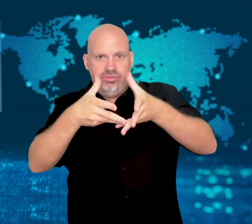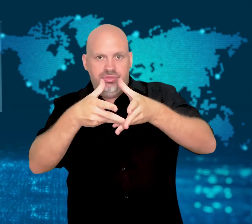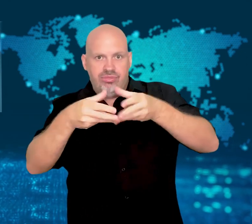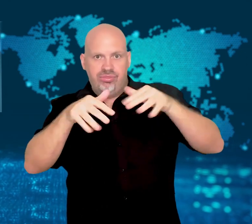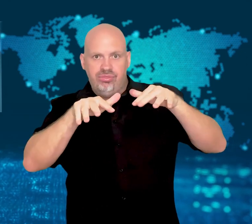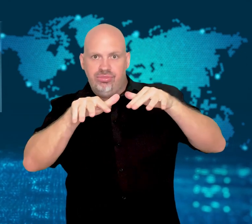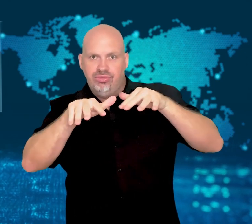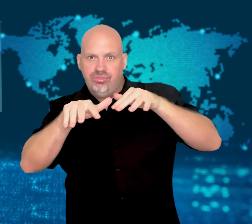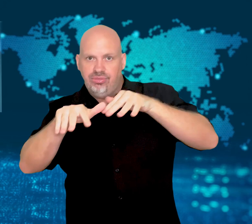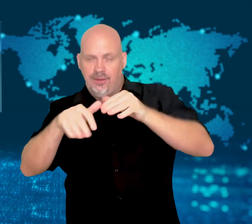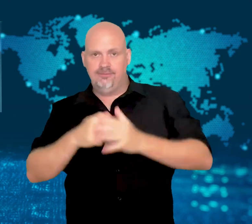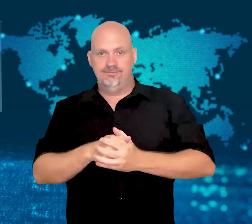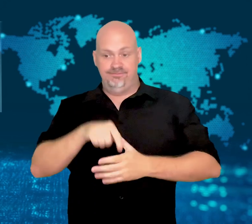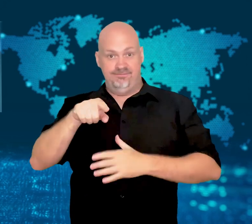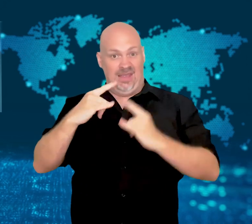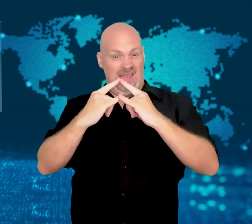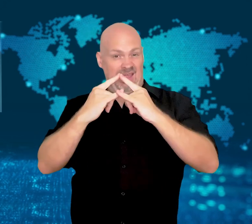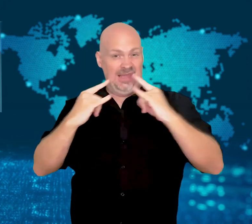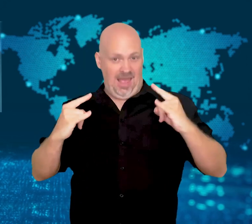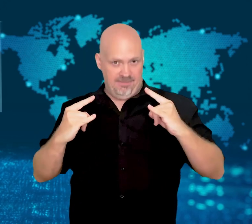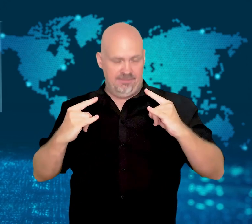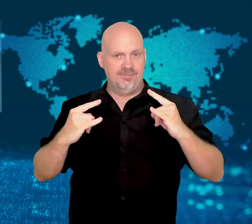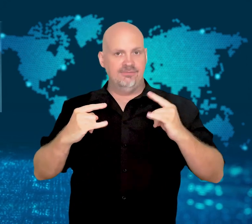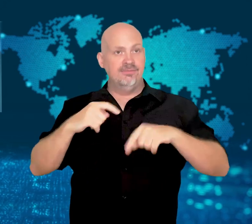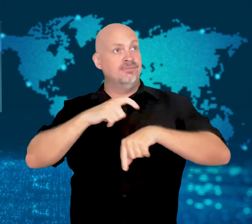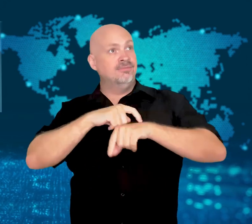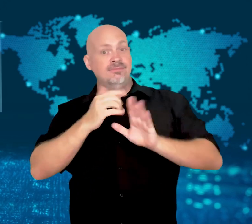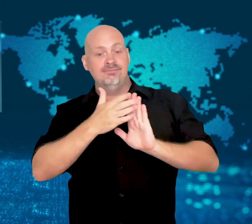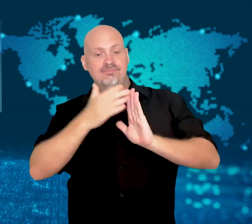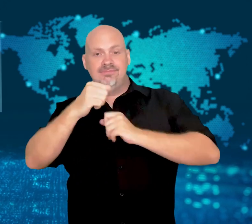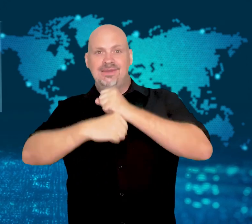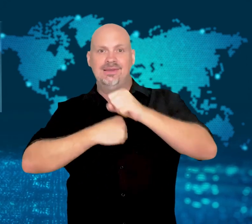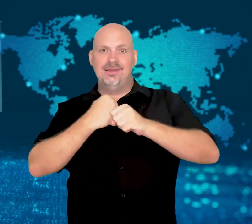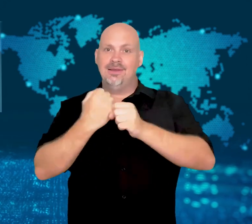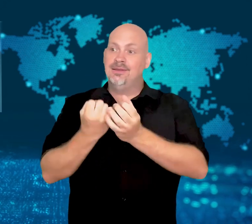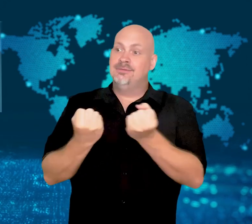is located on the Khumbu glacier.